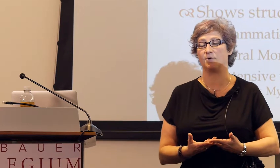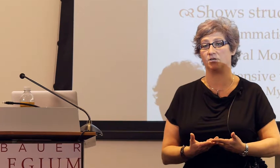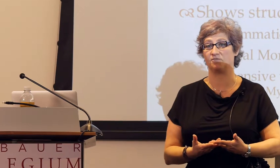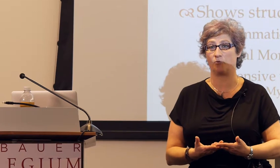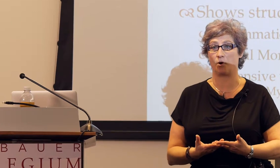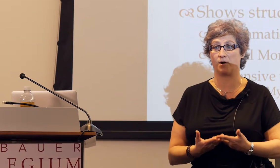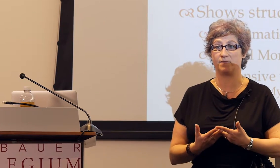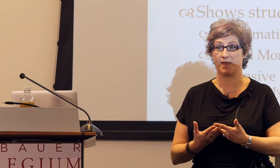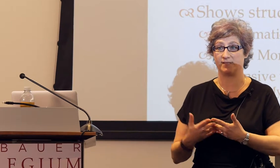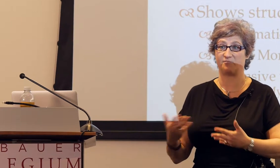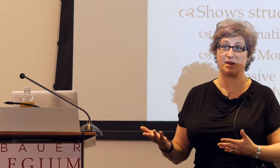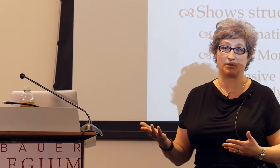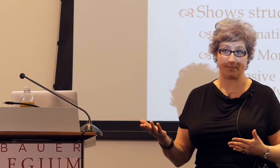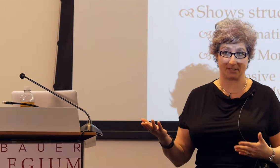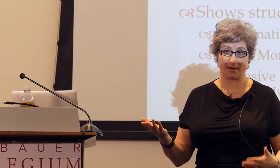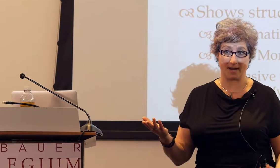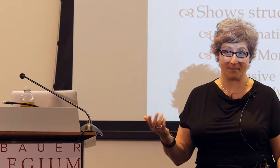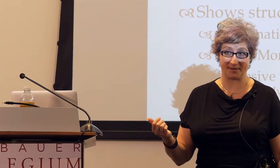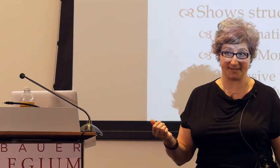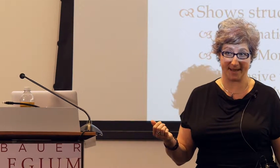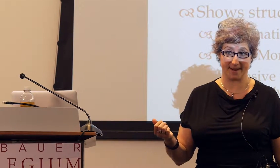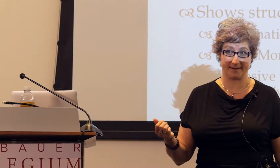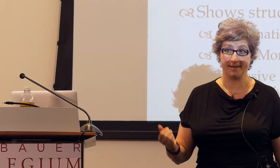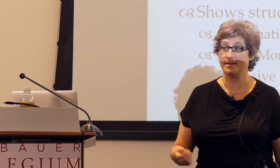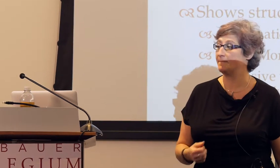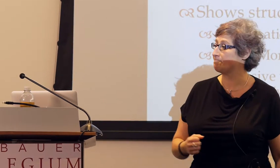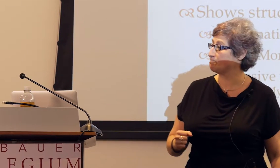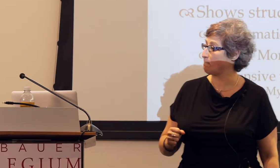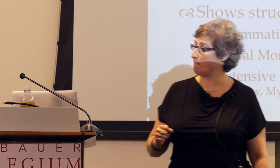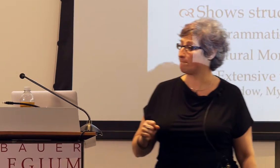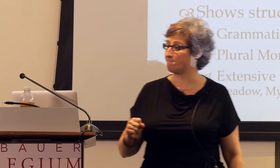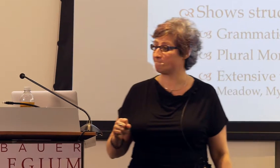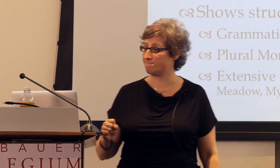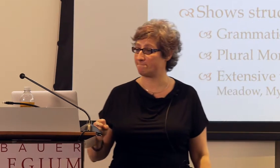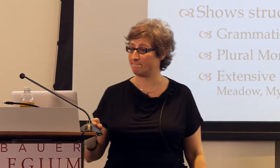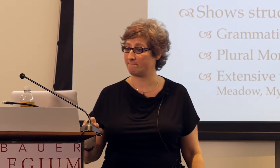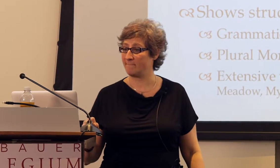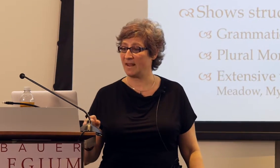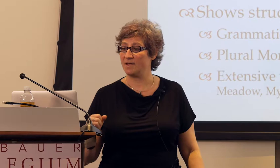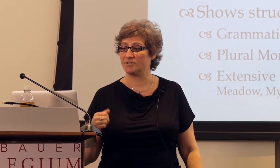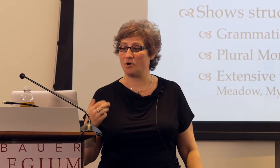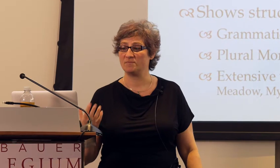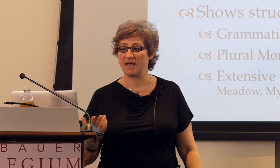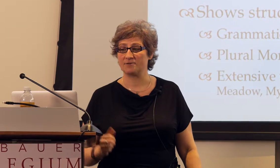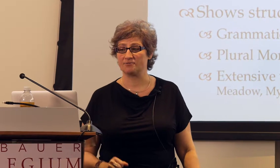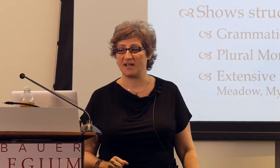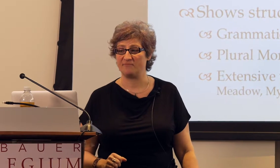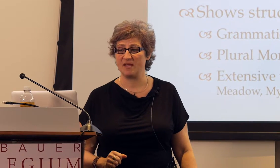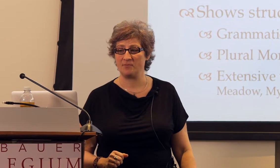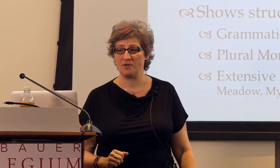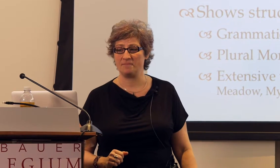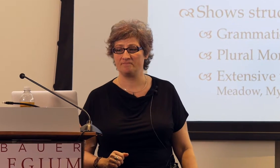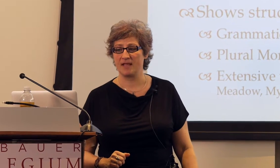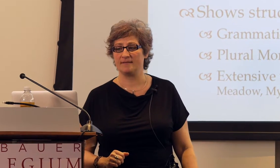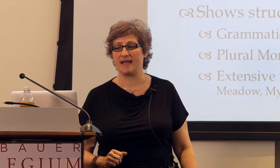for the deaf people I'll be talking about today. So homesigners are deaf people,